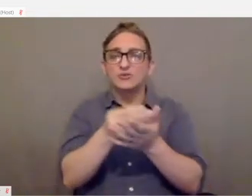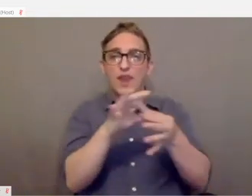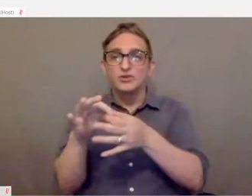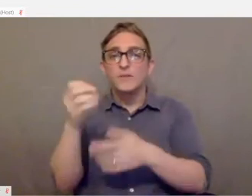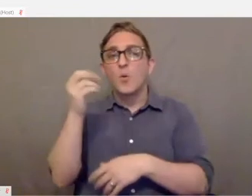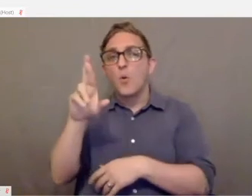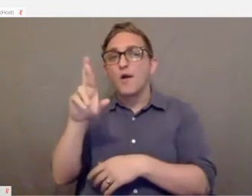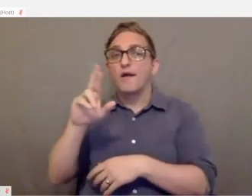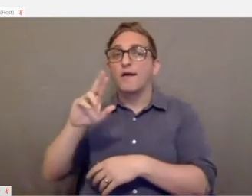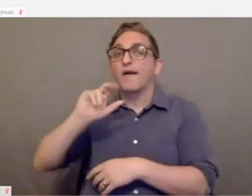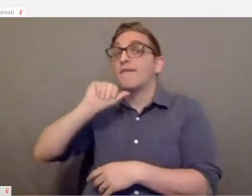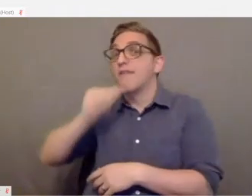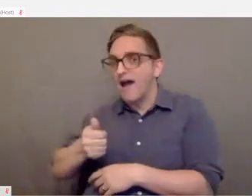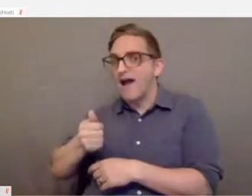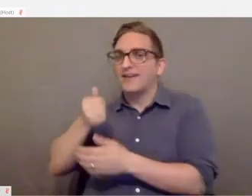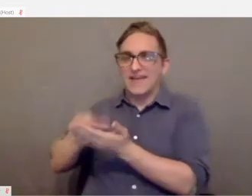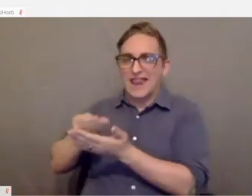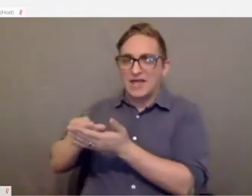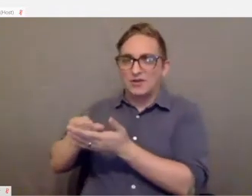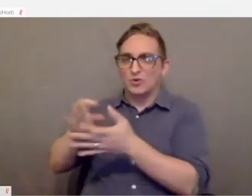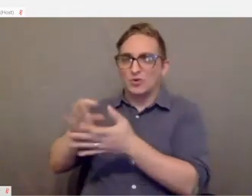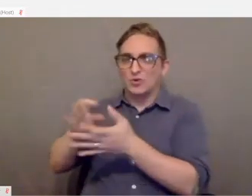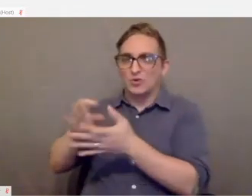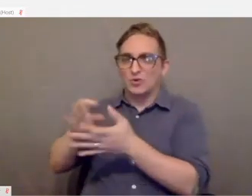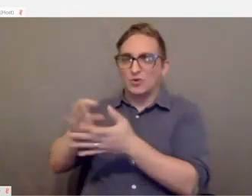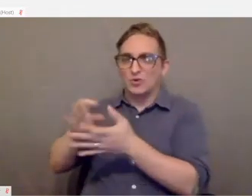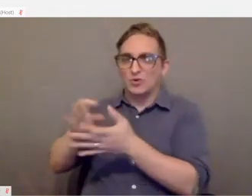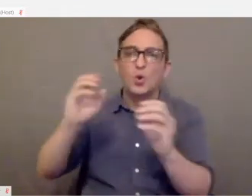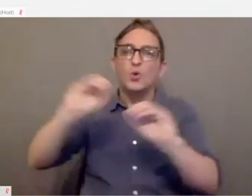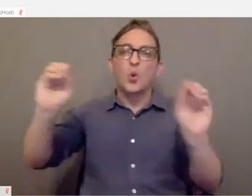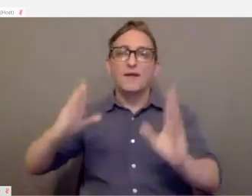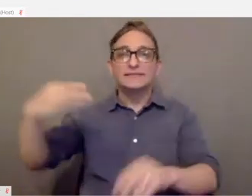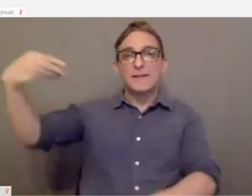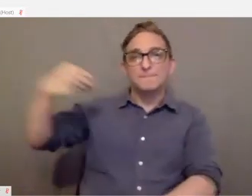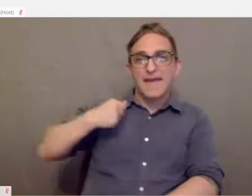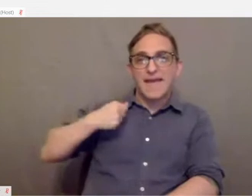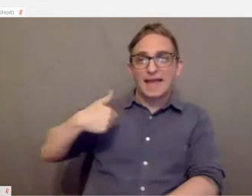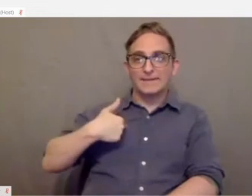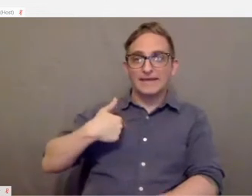relevant nonfinancial relationships to discloses. No one is paying me to sell their product.